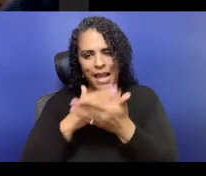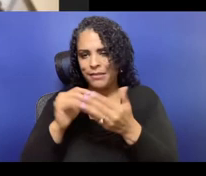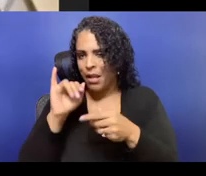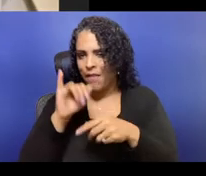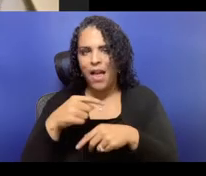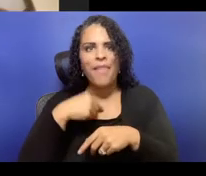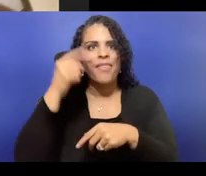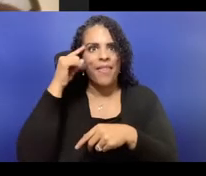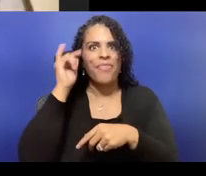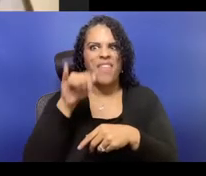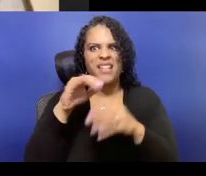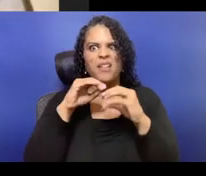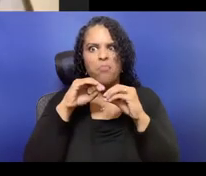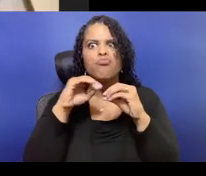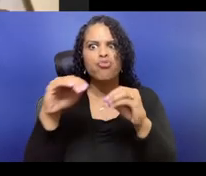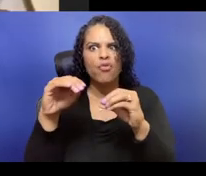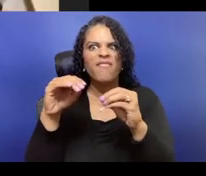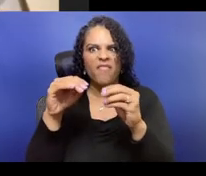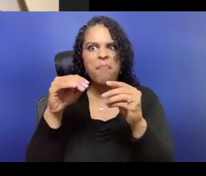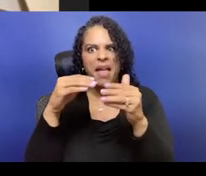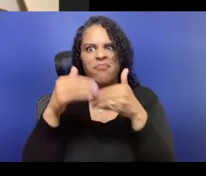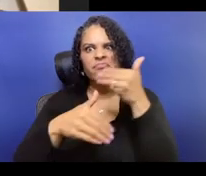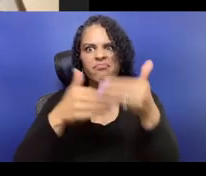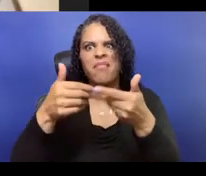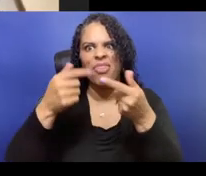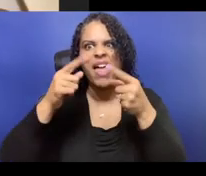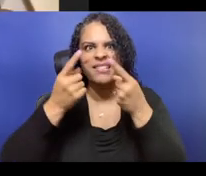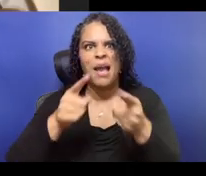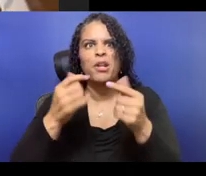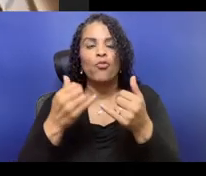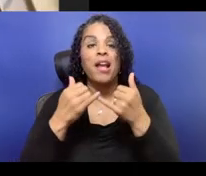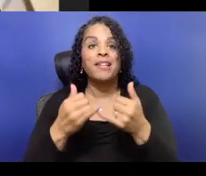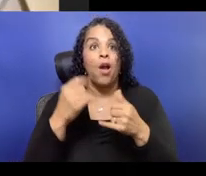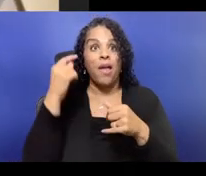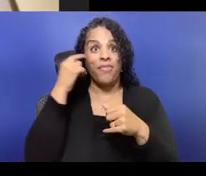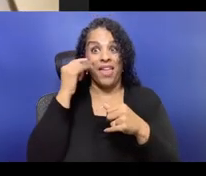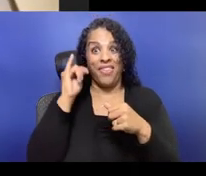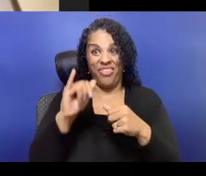of engaging universities and their student populations.